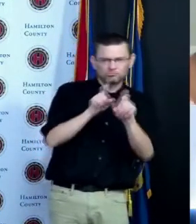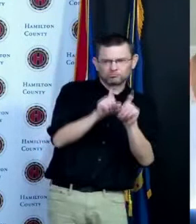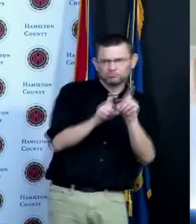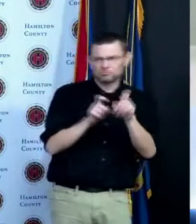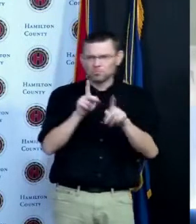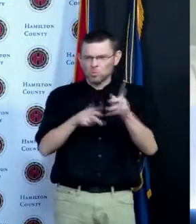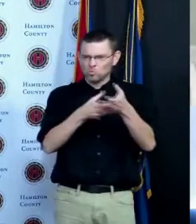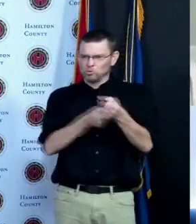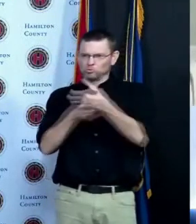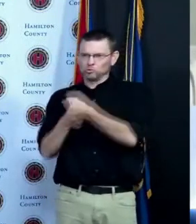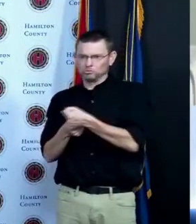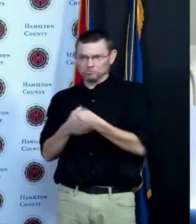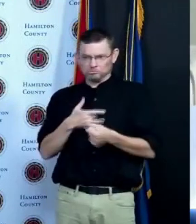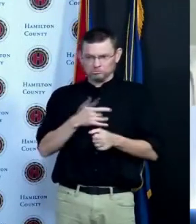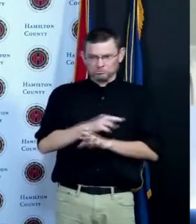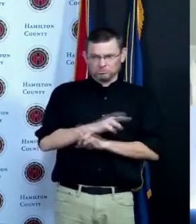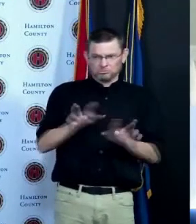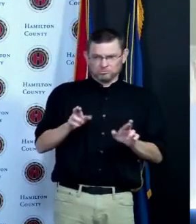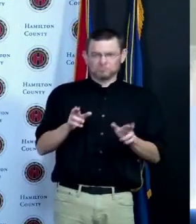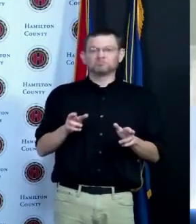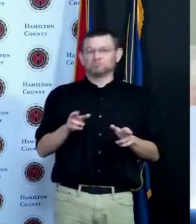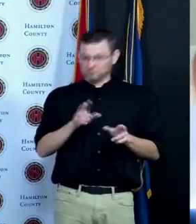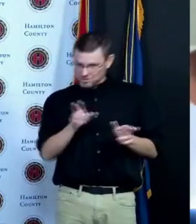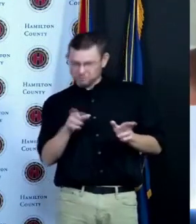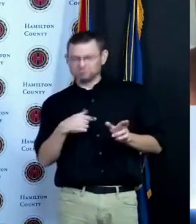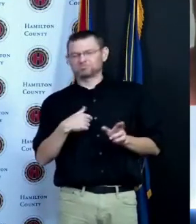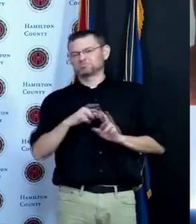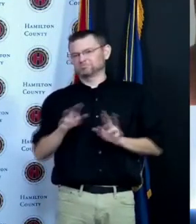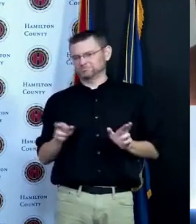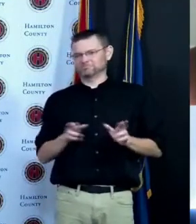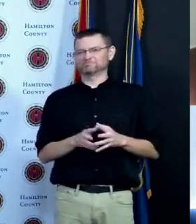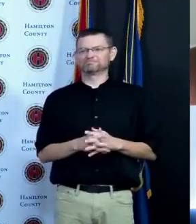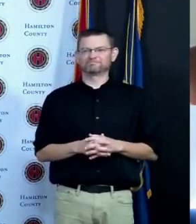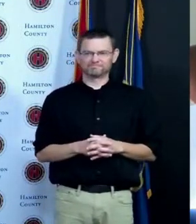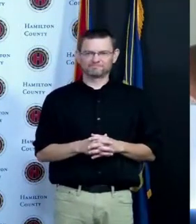so I've actually talked to someone who said they were all for getting the vaccine but for their